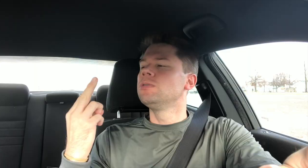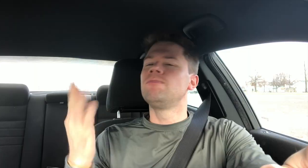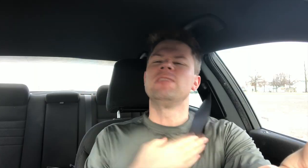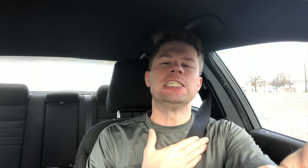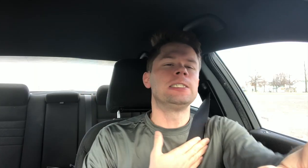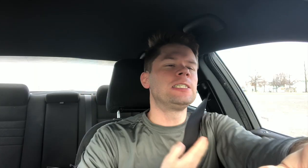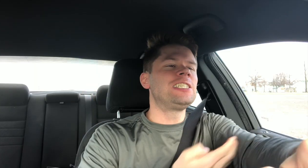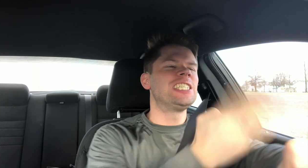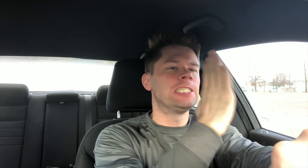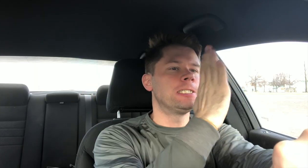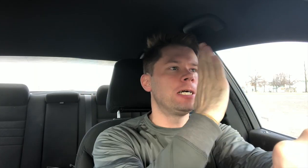OH MY GOD!!!